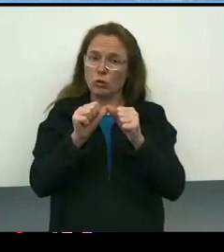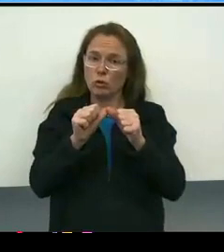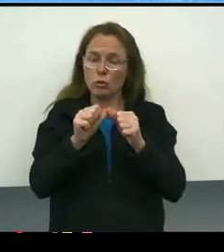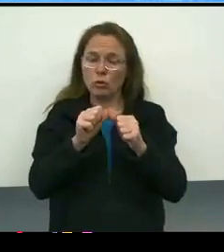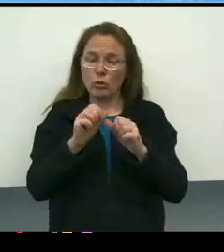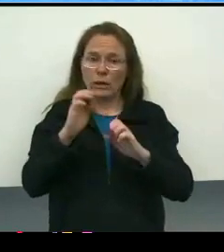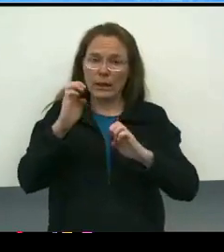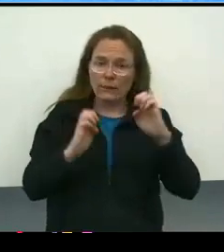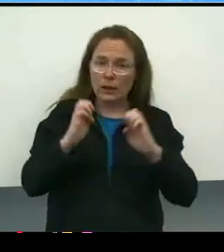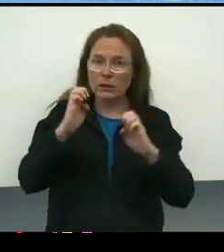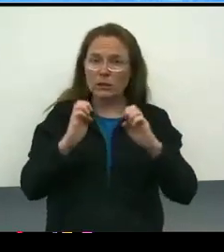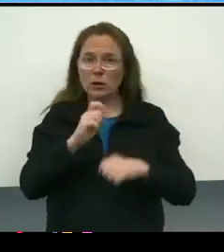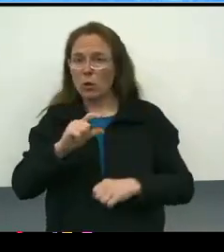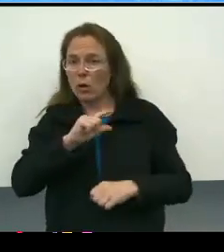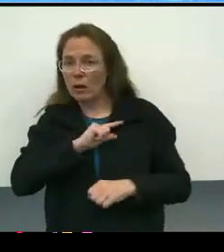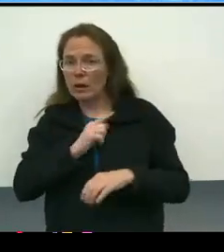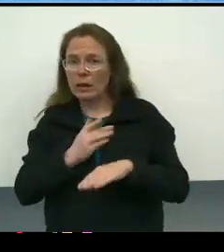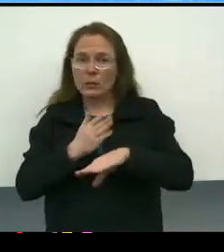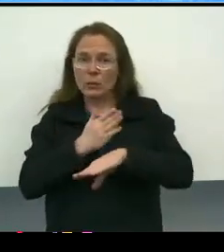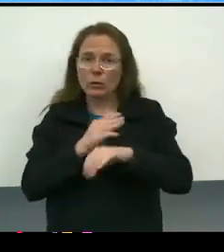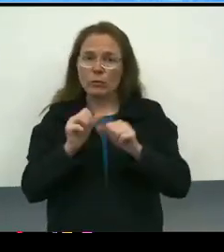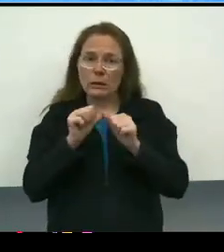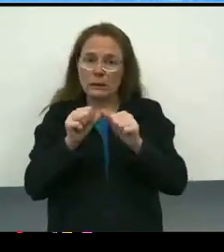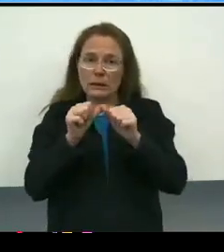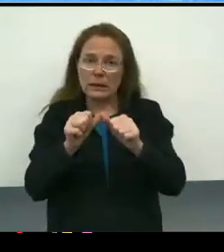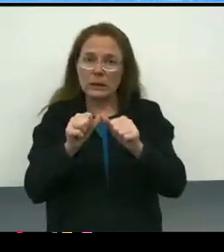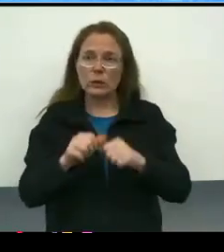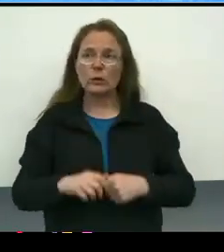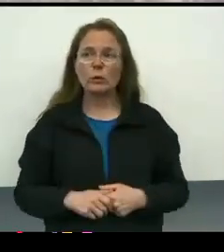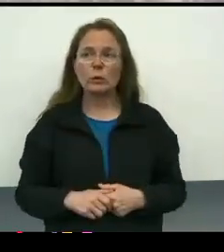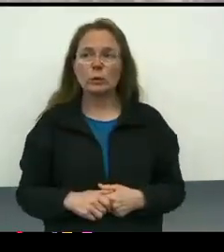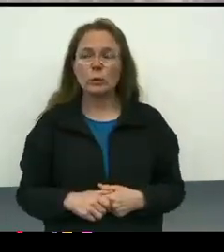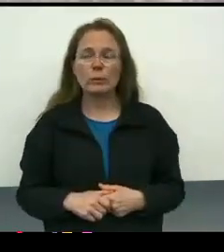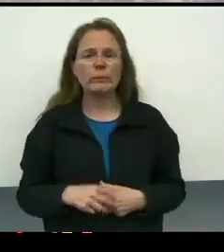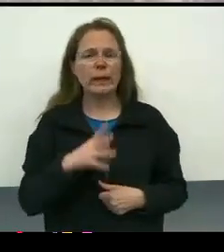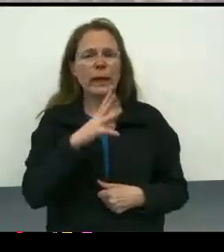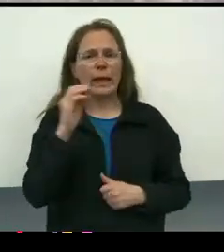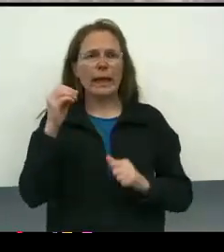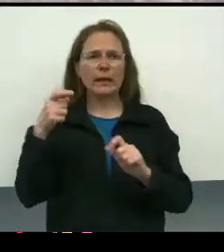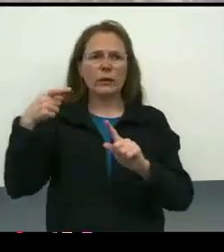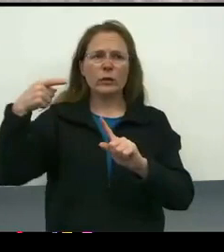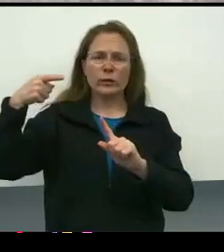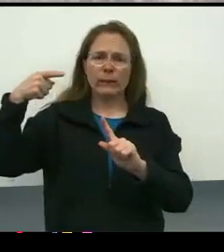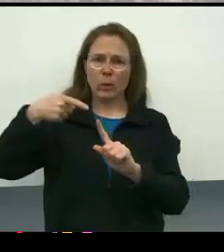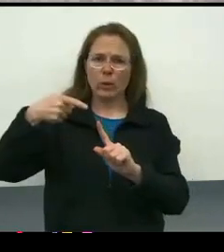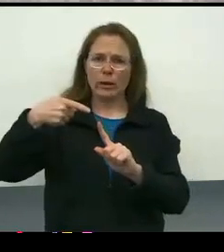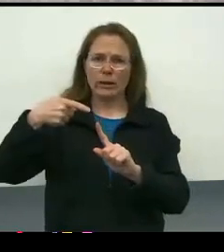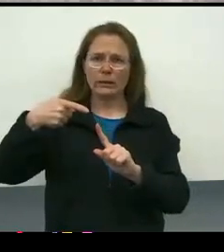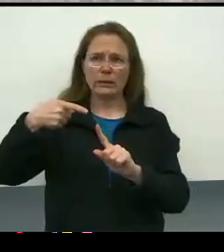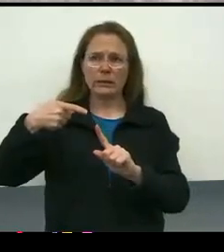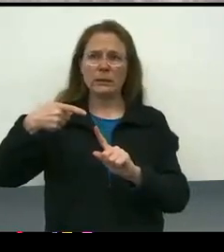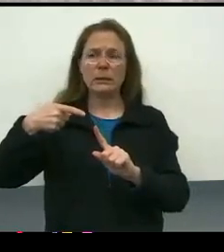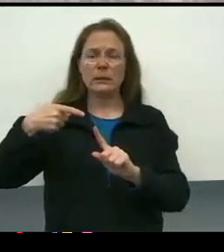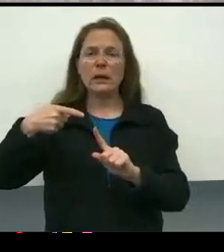and continuous quality improvement. And to put a fine point on that, we have asked the work stream leads